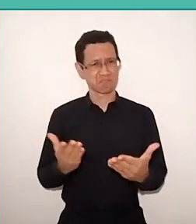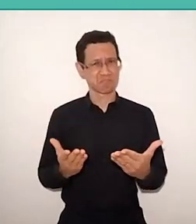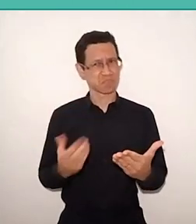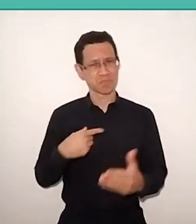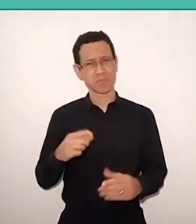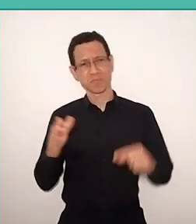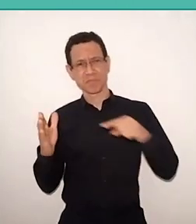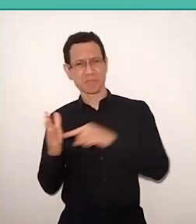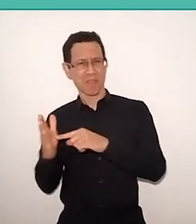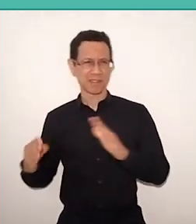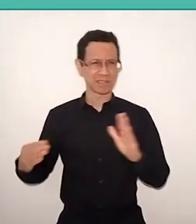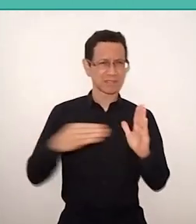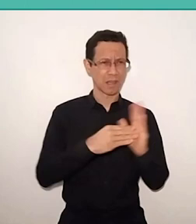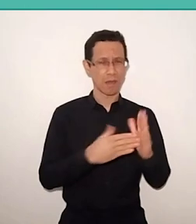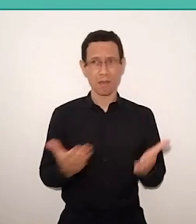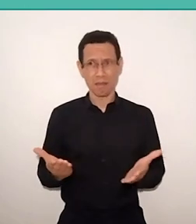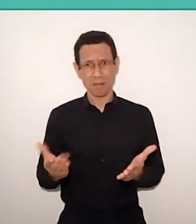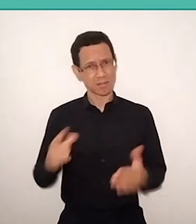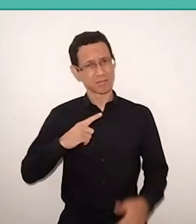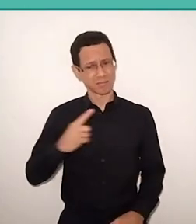it's because his thought must have some importance.